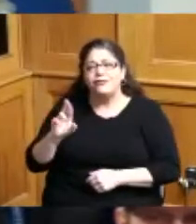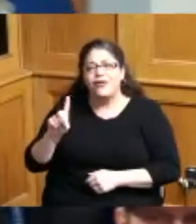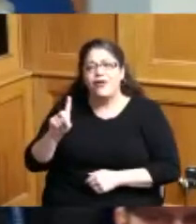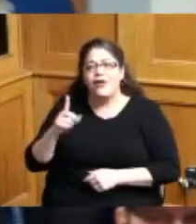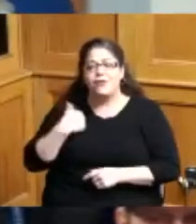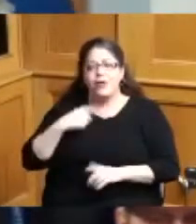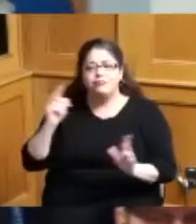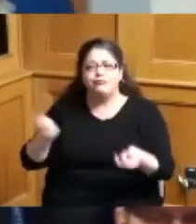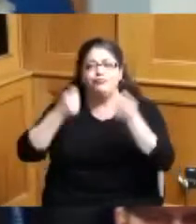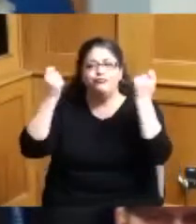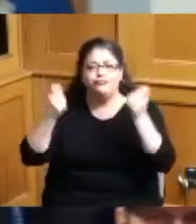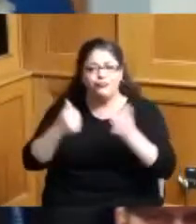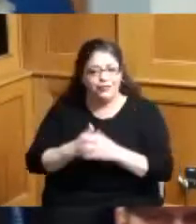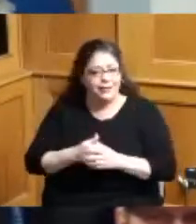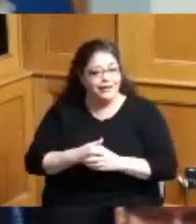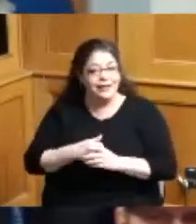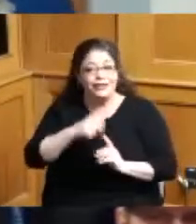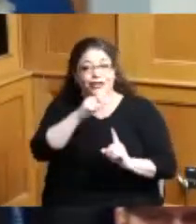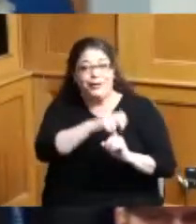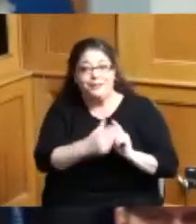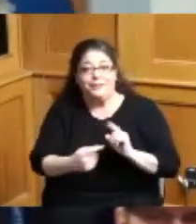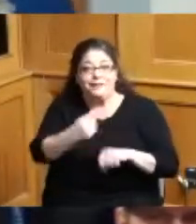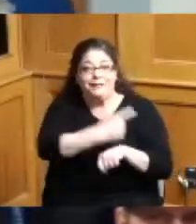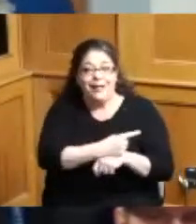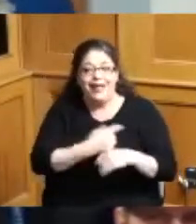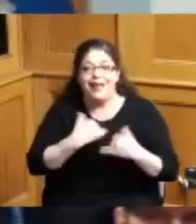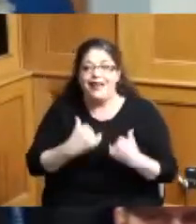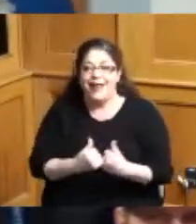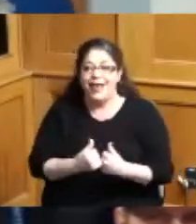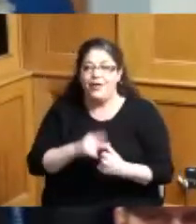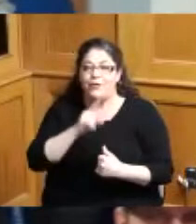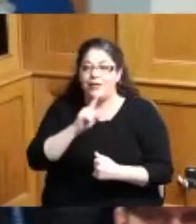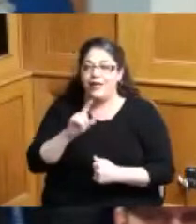were celebrating championship day but now I'm gonna be we're gonna celebrate Ozzie Davis day